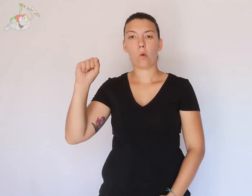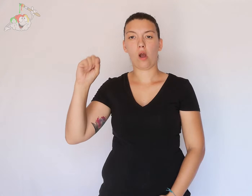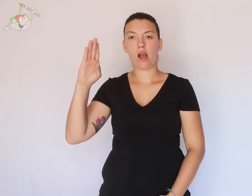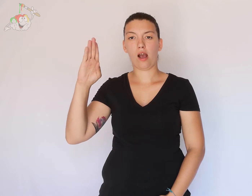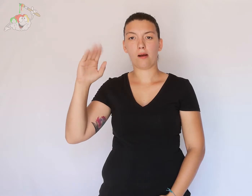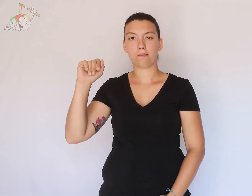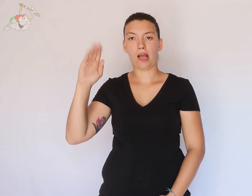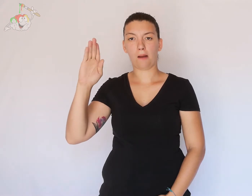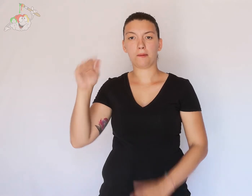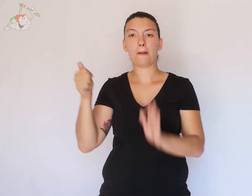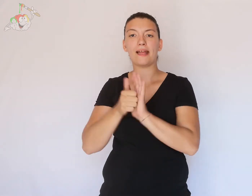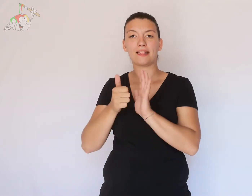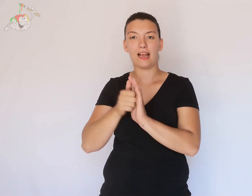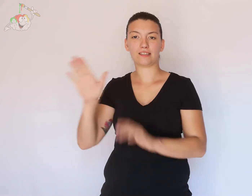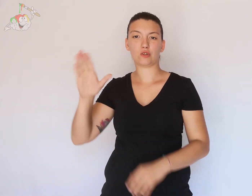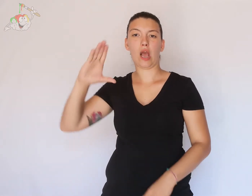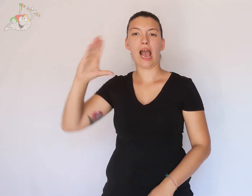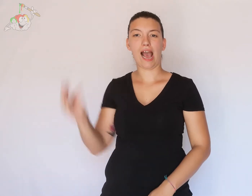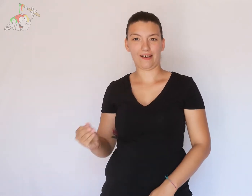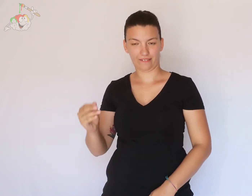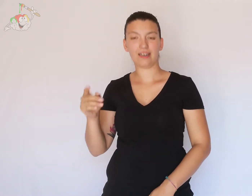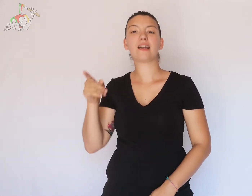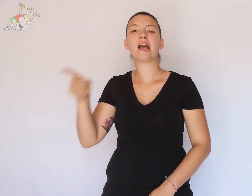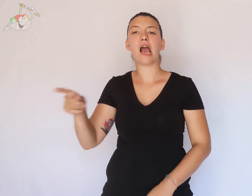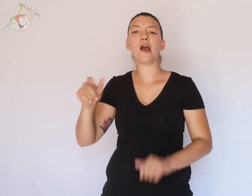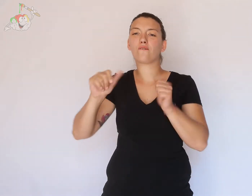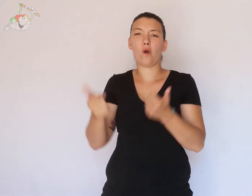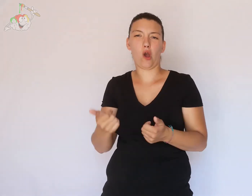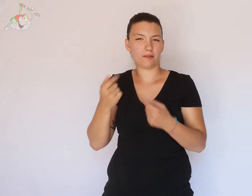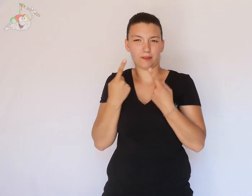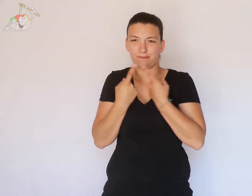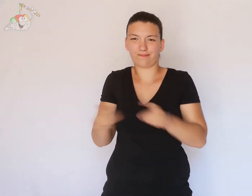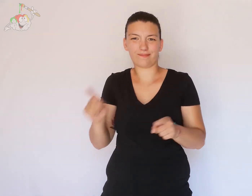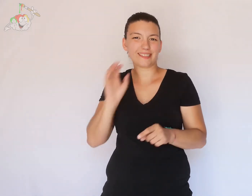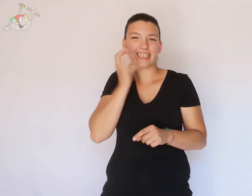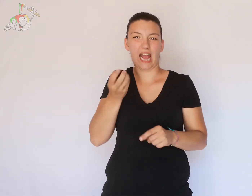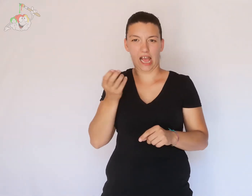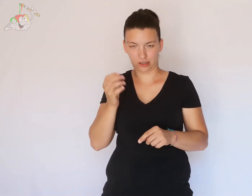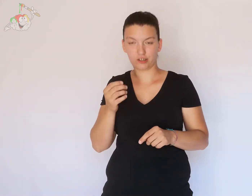Baobab is a tree in Madagascar (Africa) that has a different and strange shape,